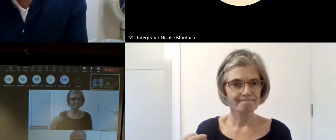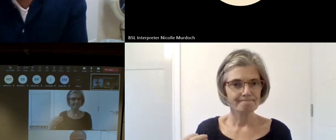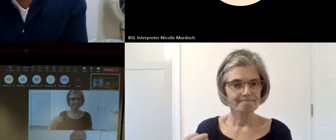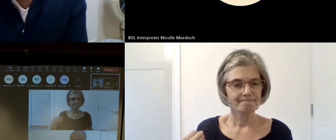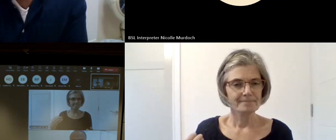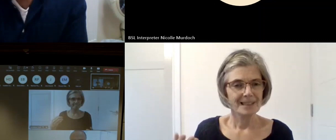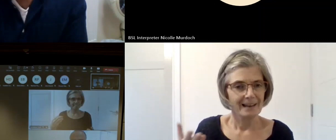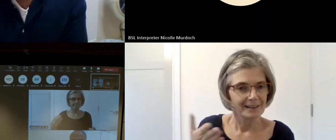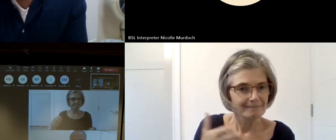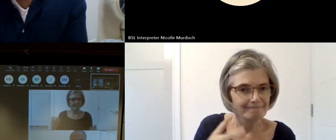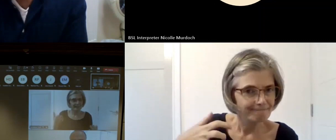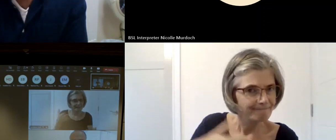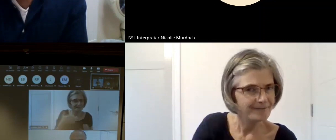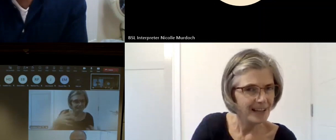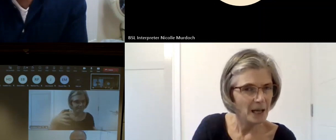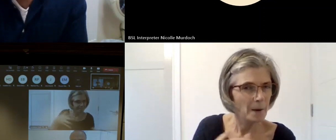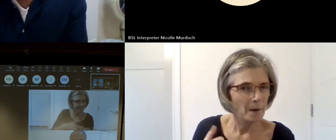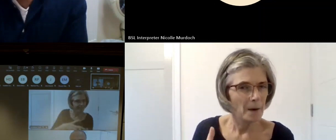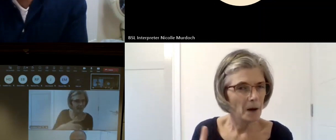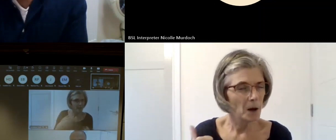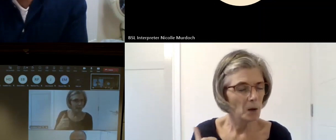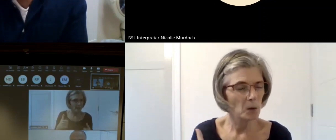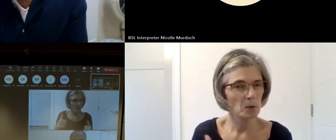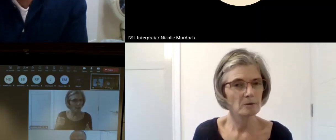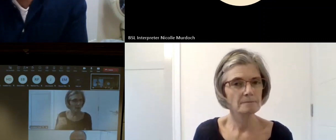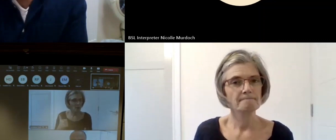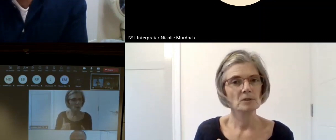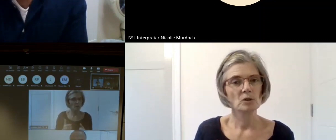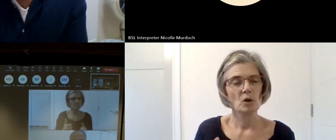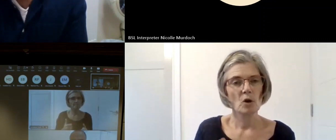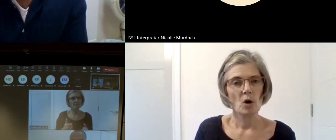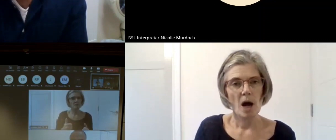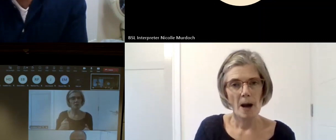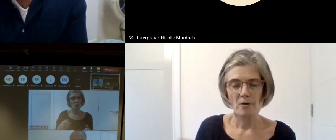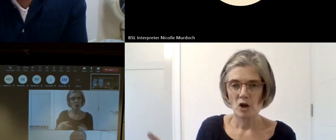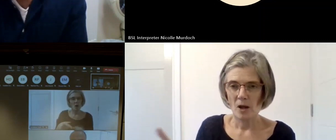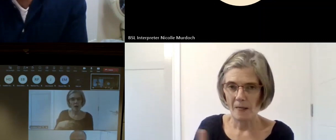our collections but also to The Wider sector and and also allows people to kind of get in